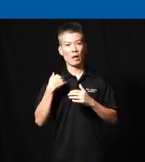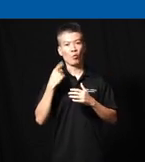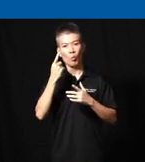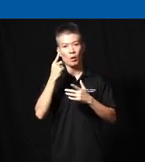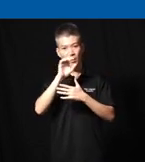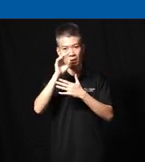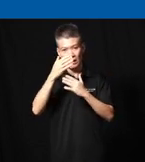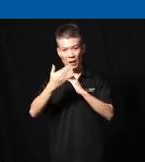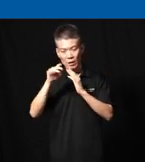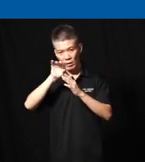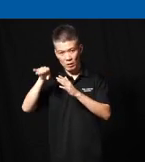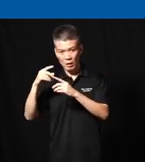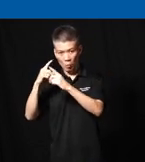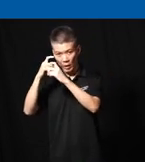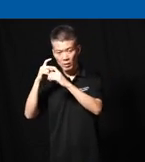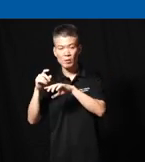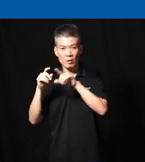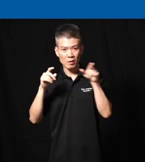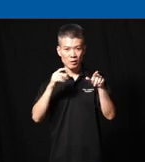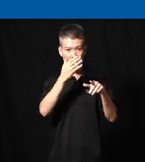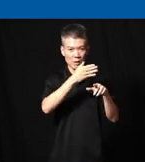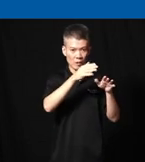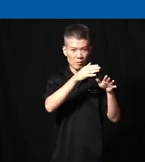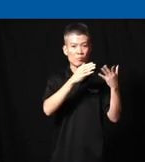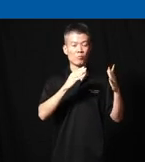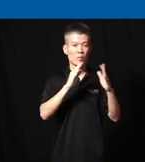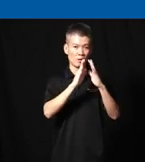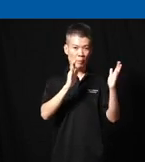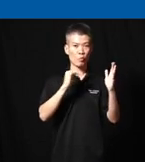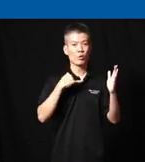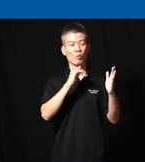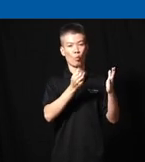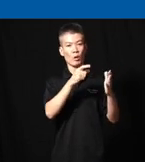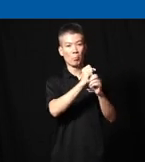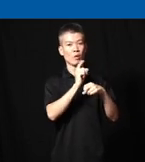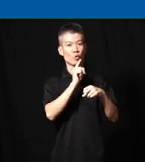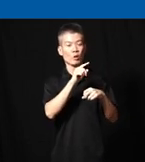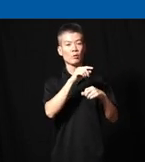the Spectrum complexity and yet on the other end of the spectrum we also want to make sure that